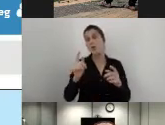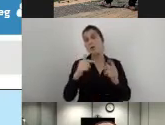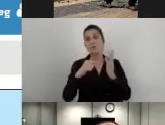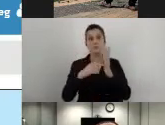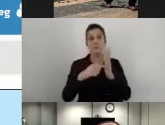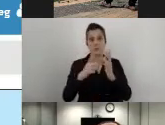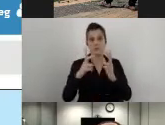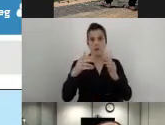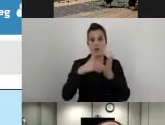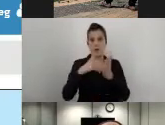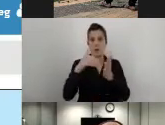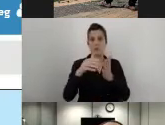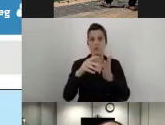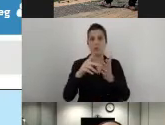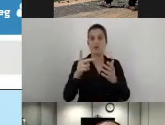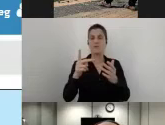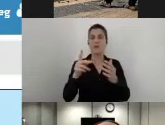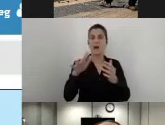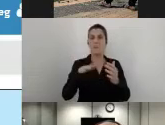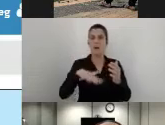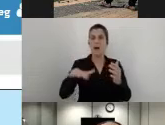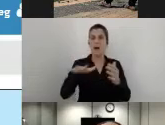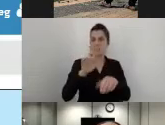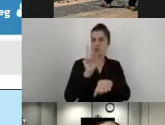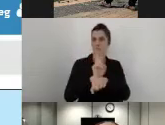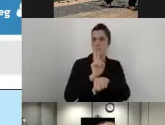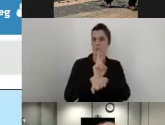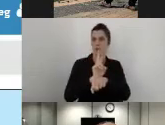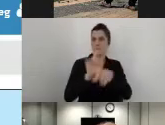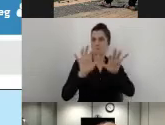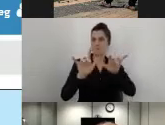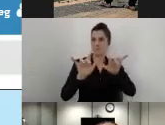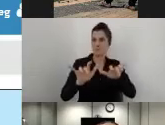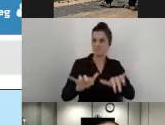saving the findings that I'm providing now, we'll skip this.